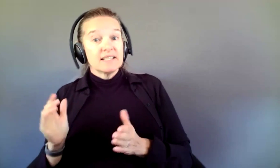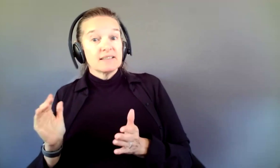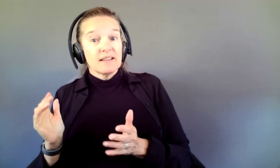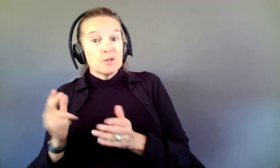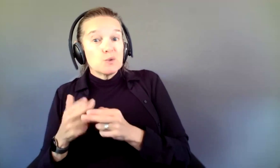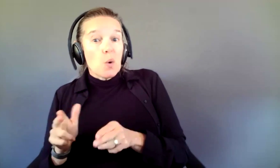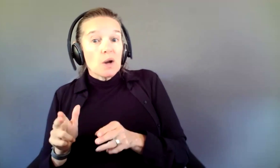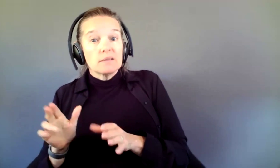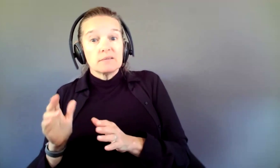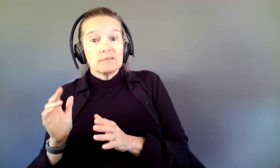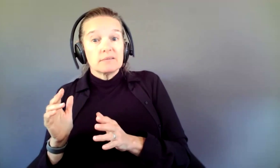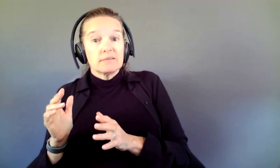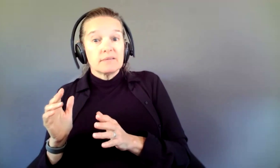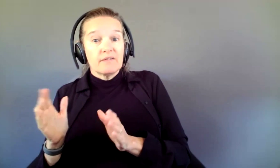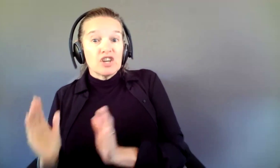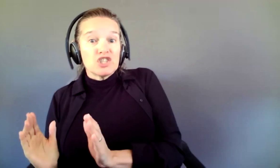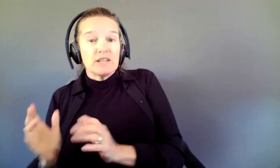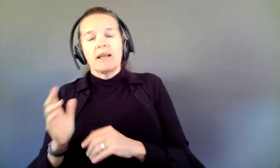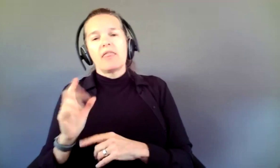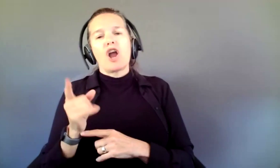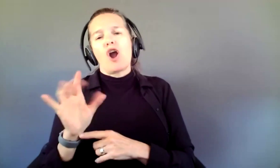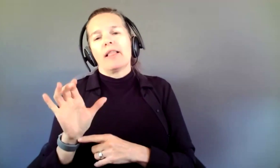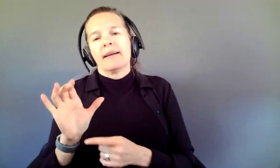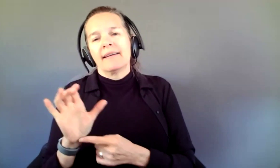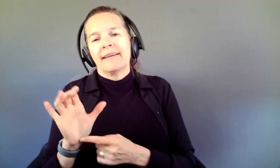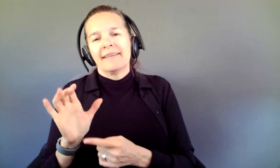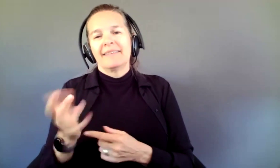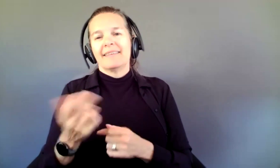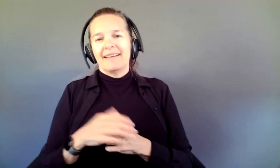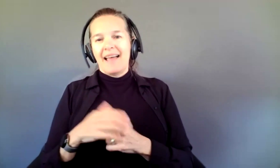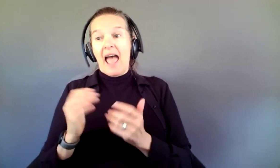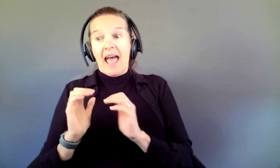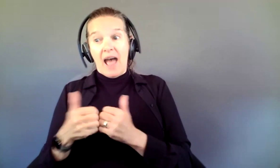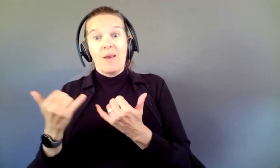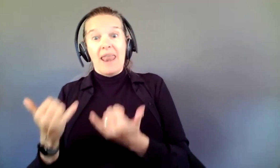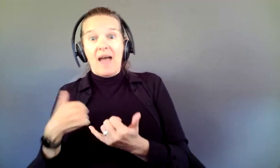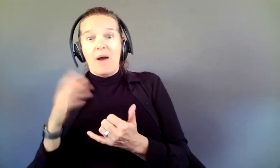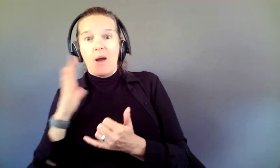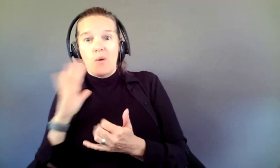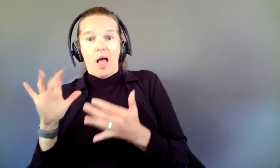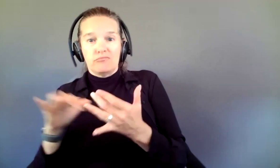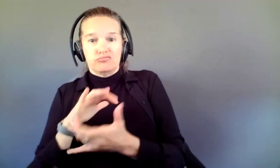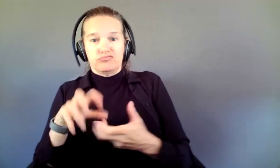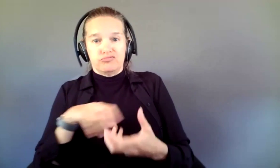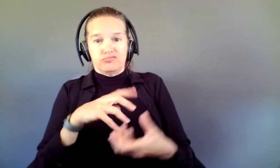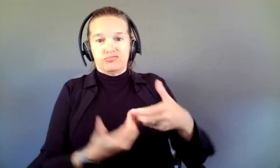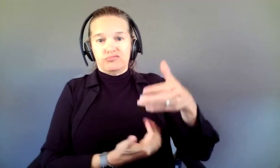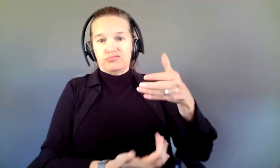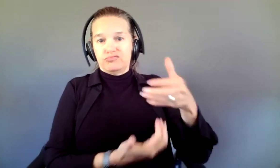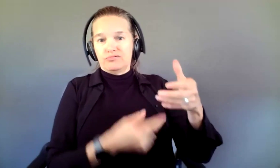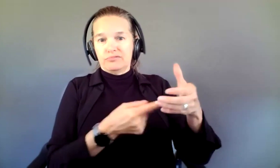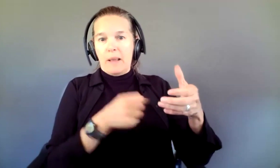thing, the garlic, here's how I'm going to turn it into sauce. Yeah, I know, the Mediterranean